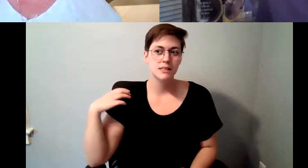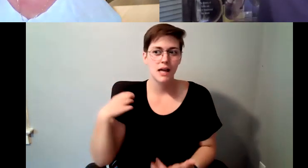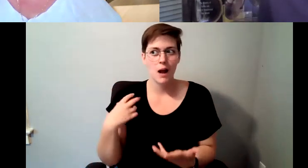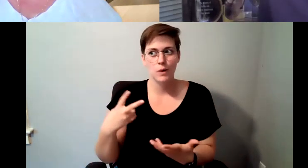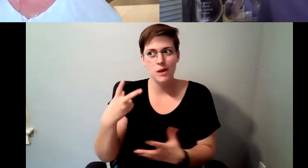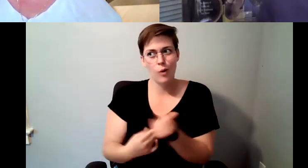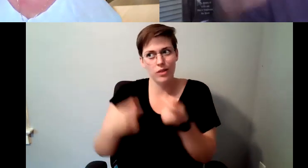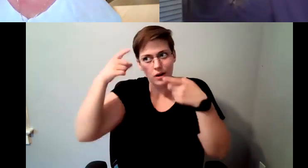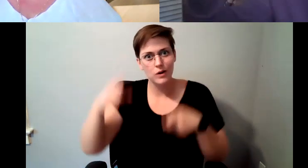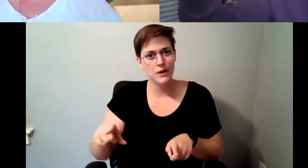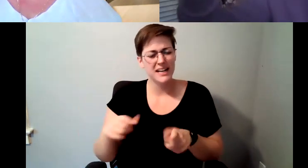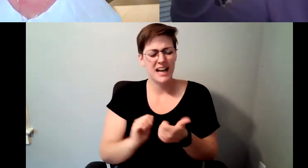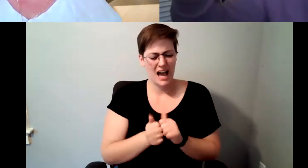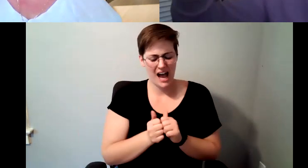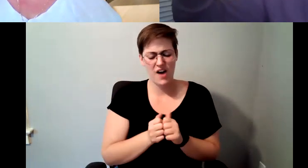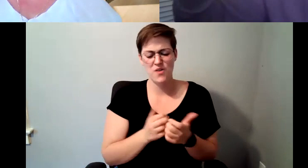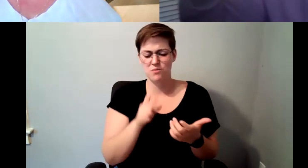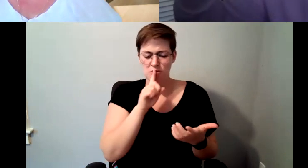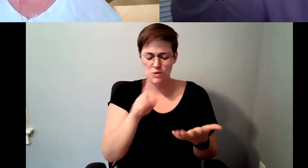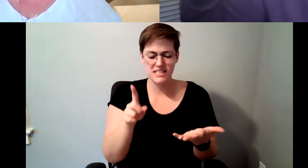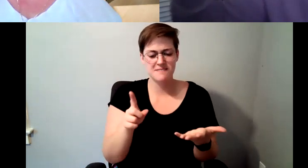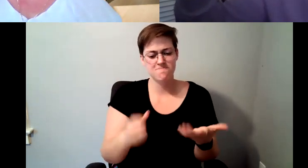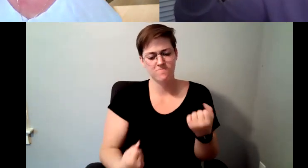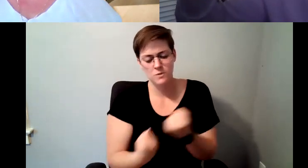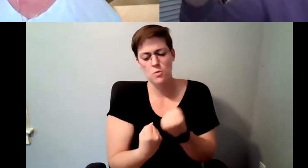can we do this, how can we elevate the role for the barista and.